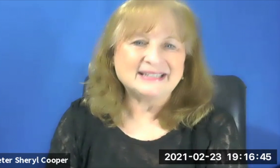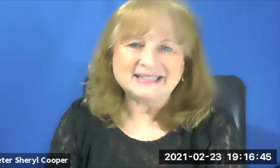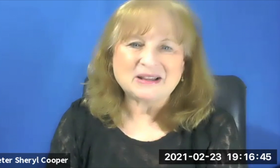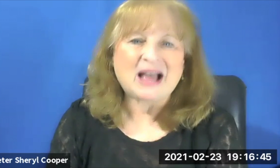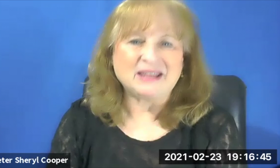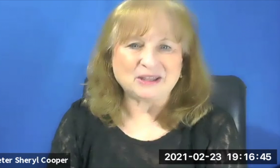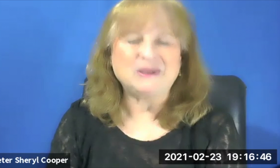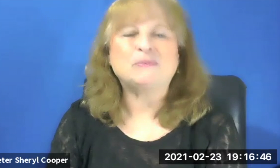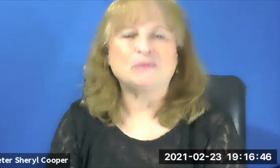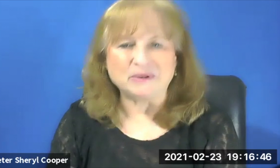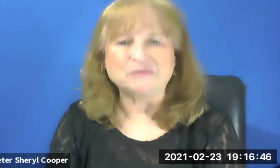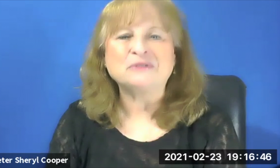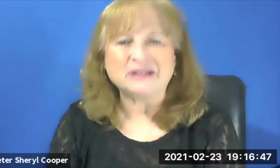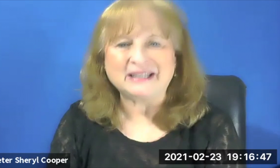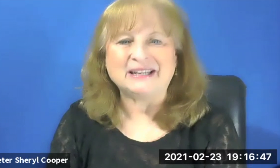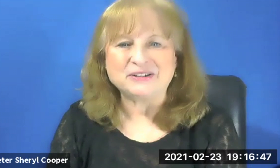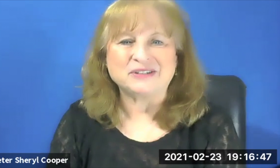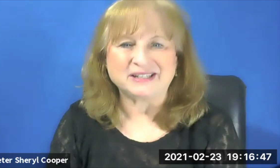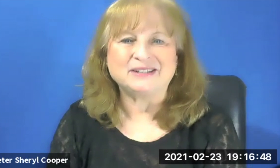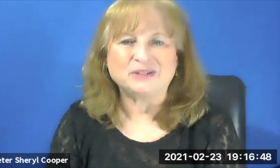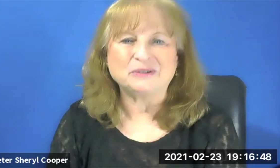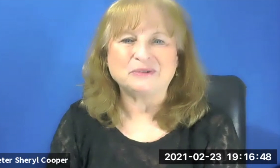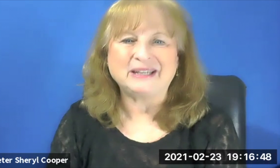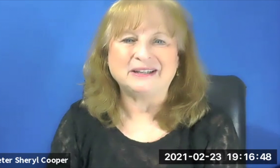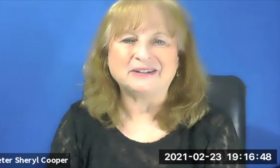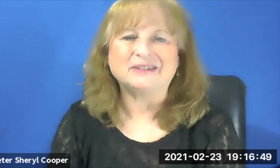And I think that people will be really interested to hear